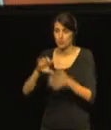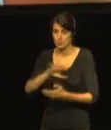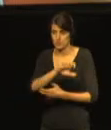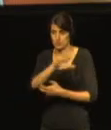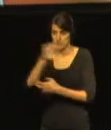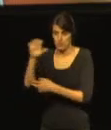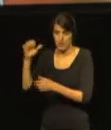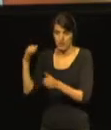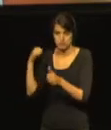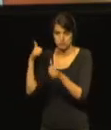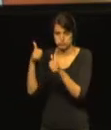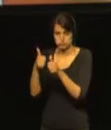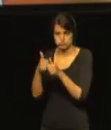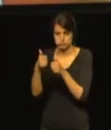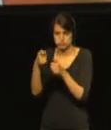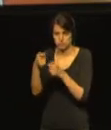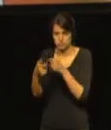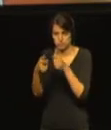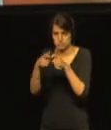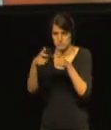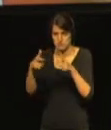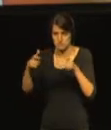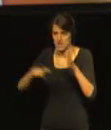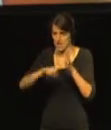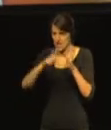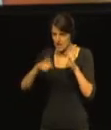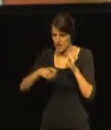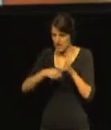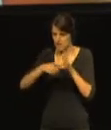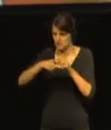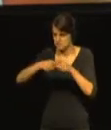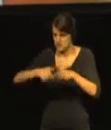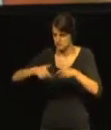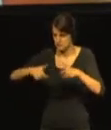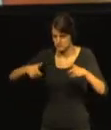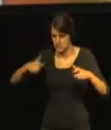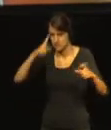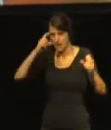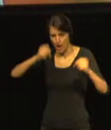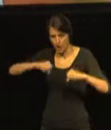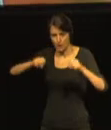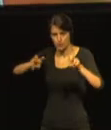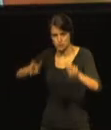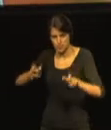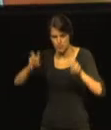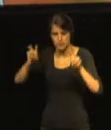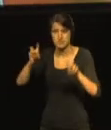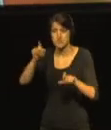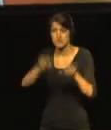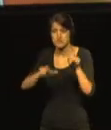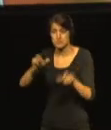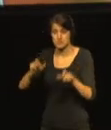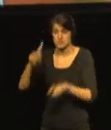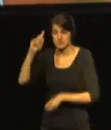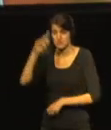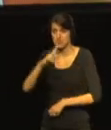and new agreements, people affected by deafblindness and people working in the field